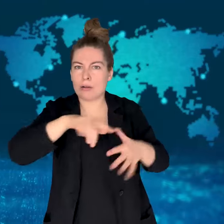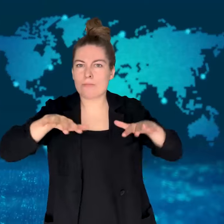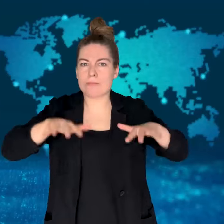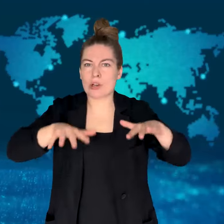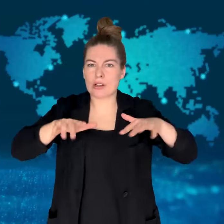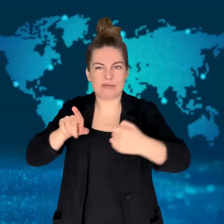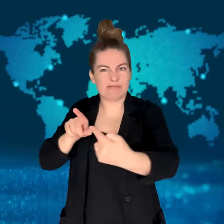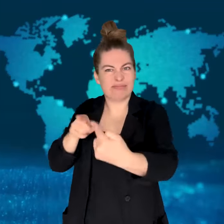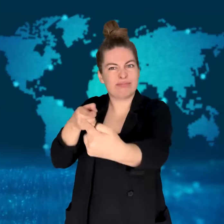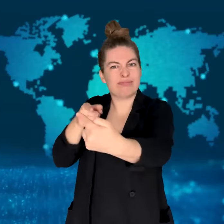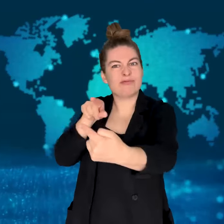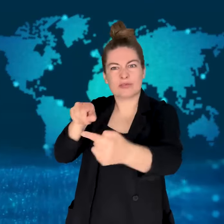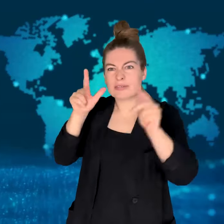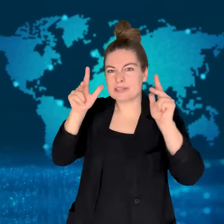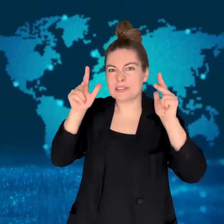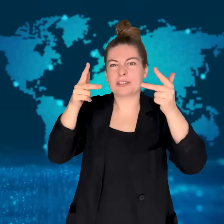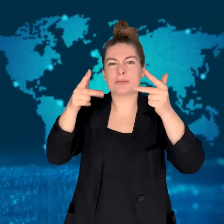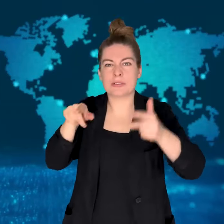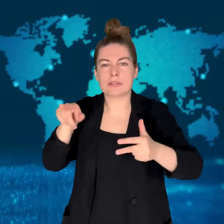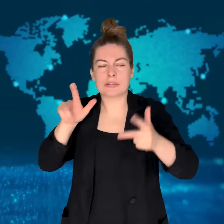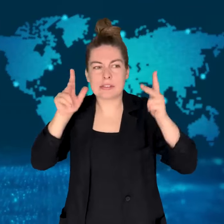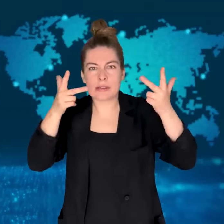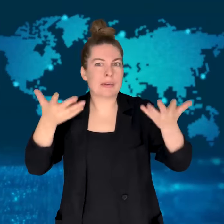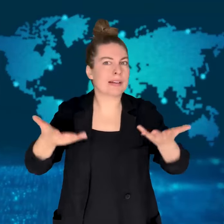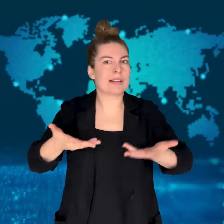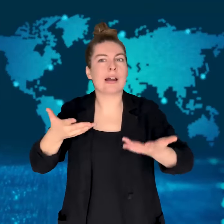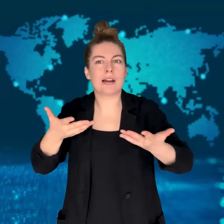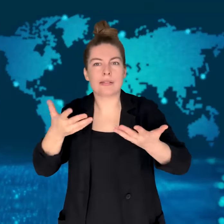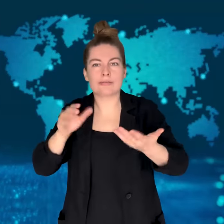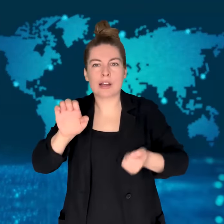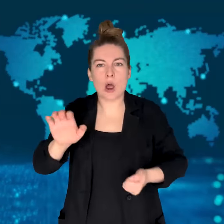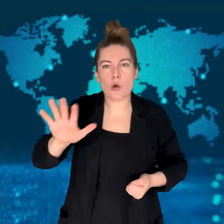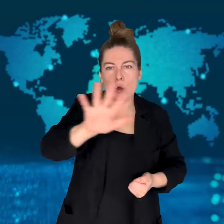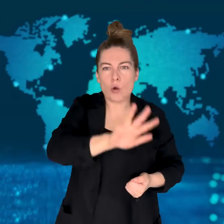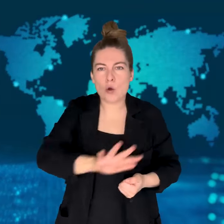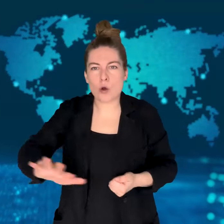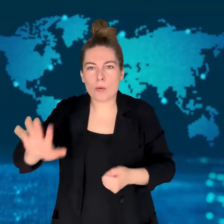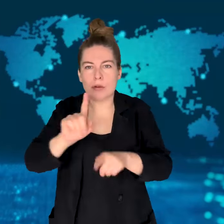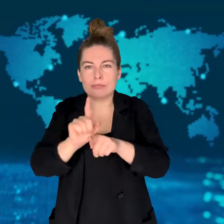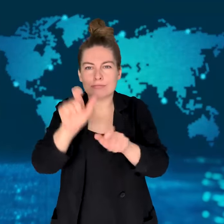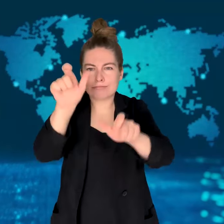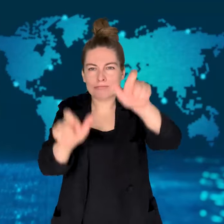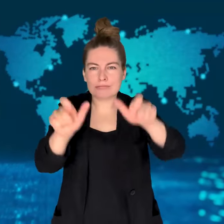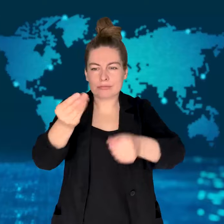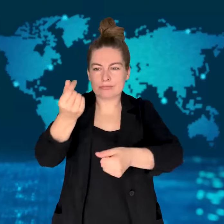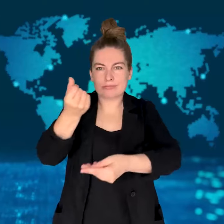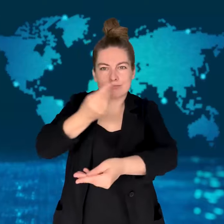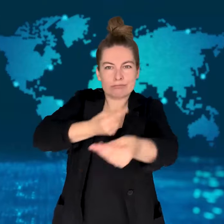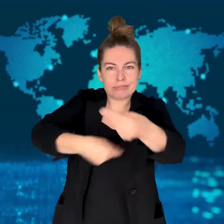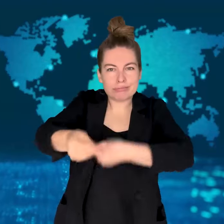and their families hostage. When he refused to return them,